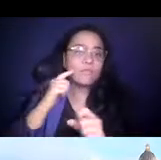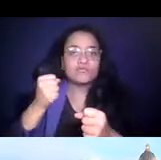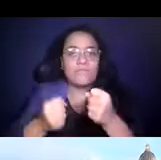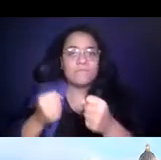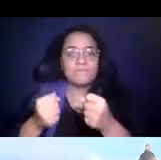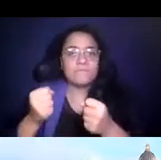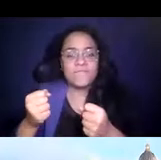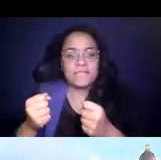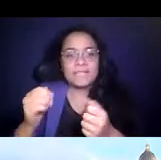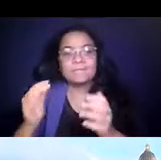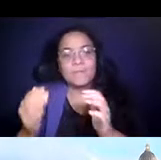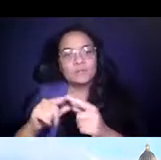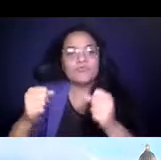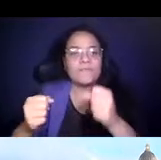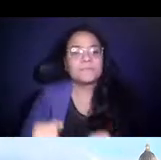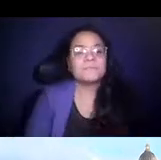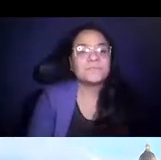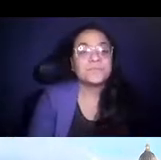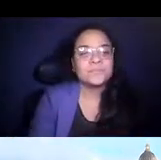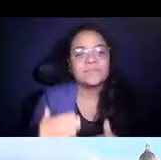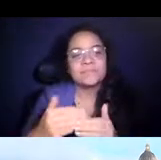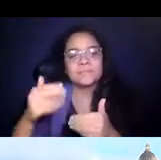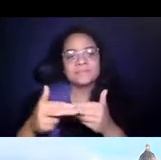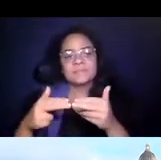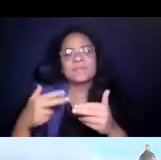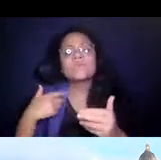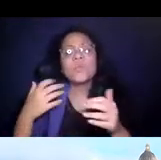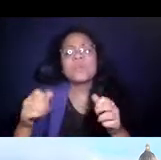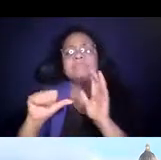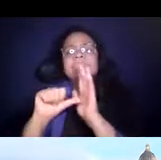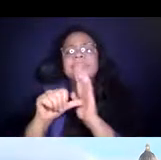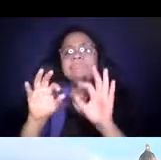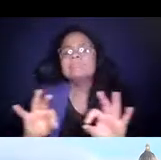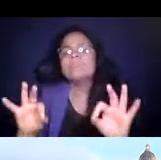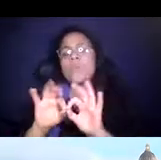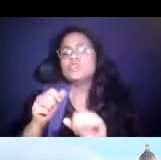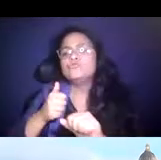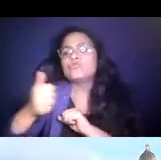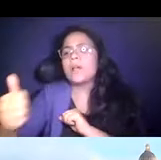14:26:40 Next slide, please. 14:26:44 We do want to talk about the importance of transit to rural communities. 14:26:46 It's absolutely essential.